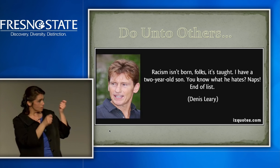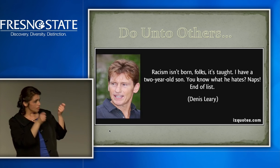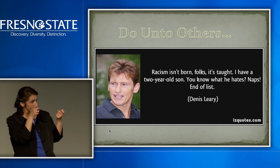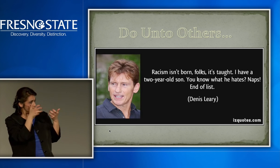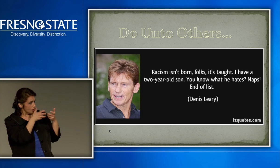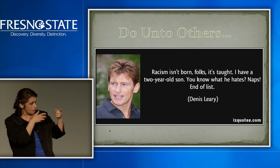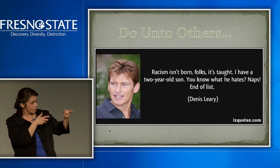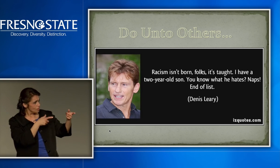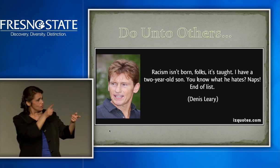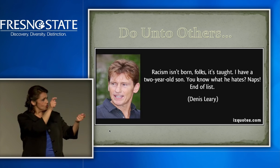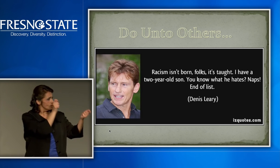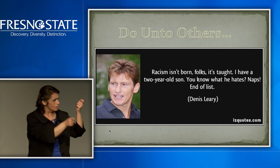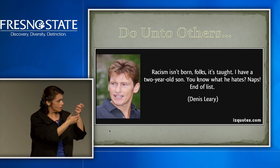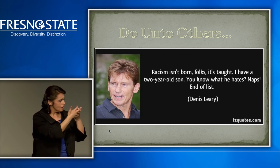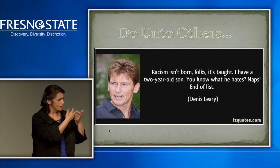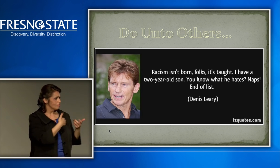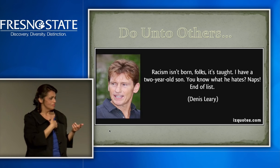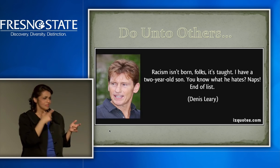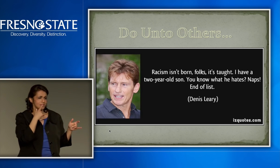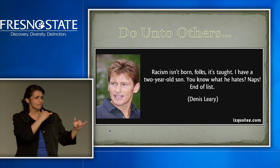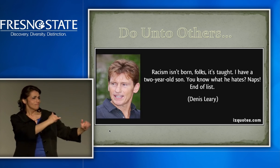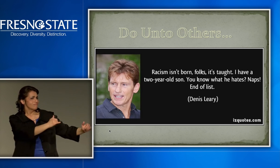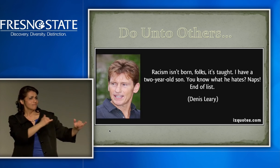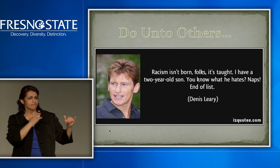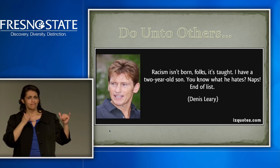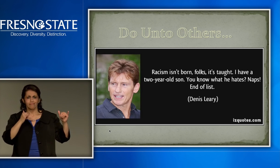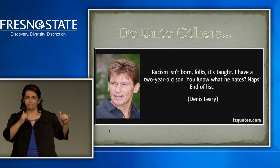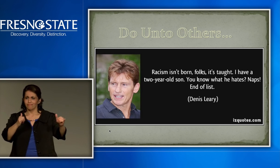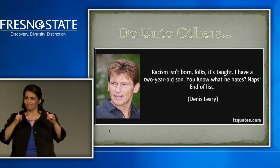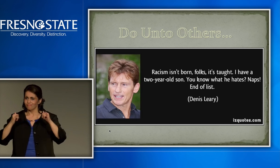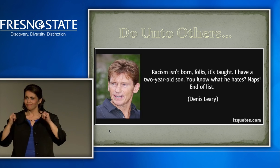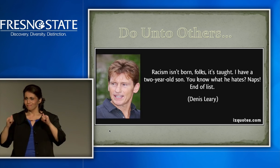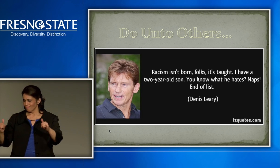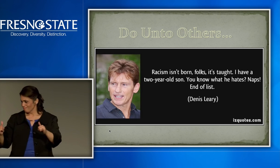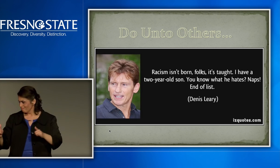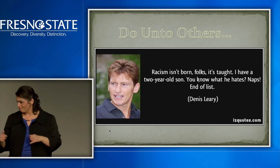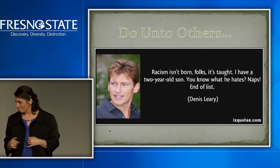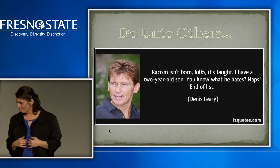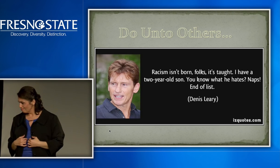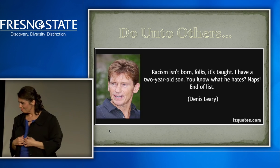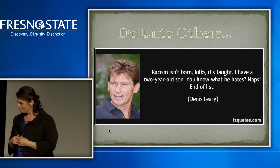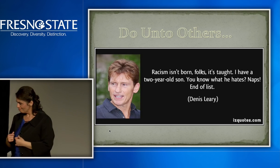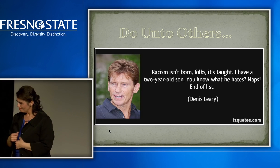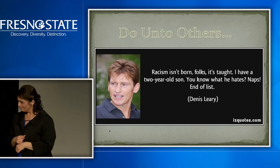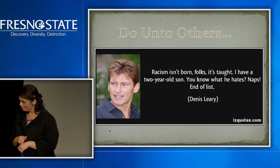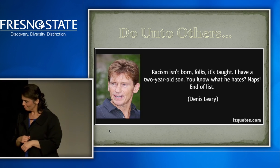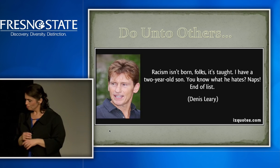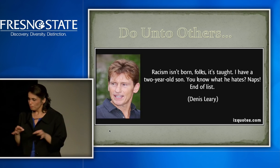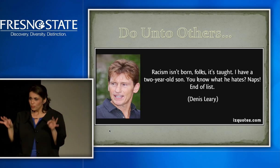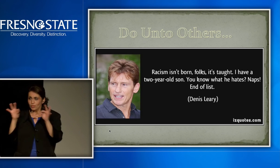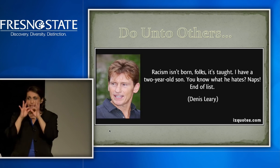Be nice to me. Do you want me to work to accommodate your communication needs? Do the same for me.